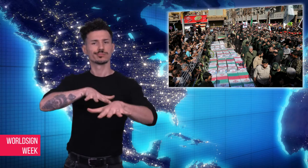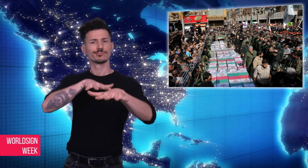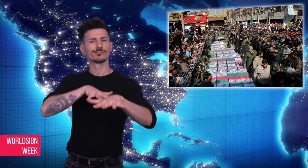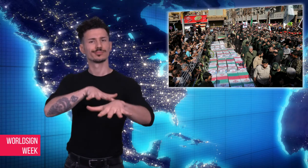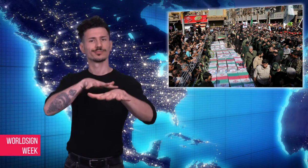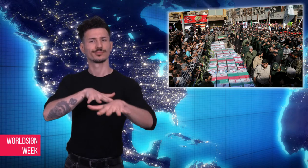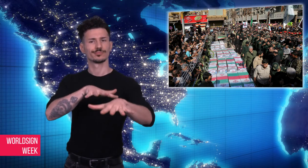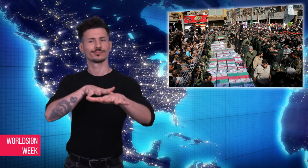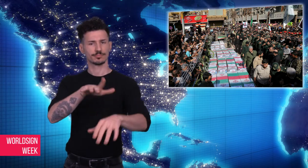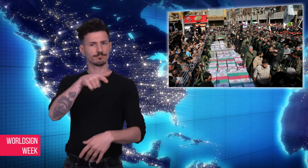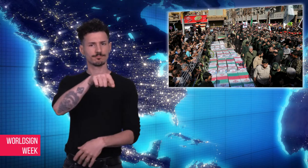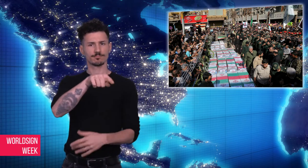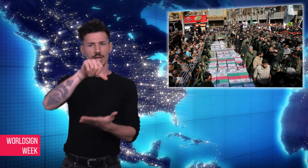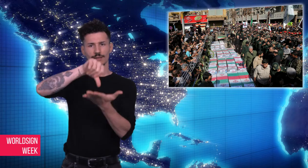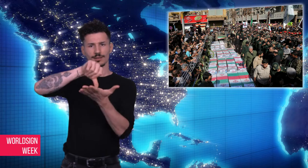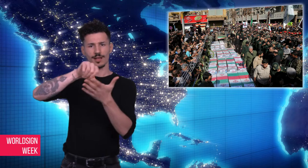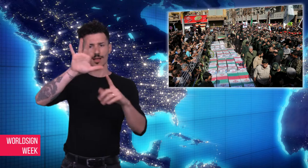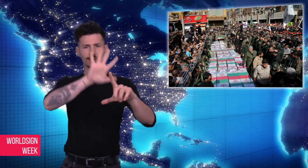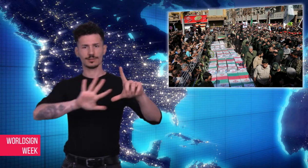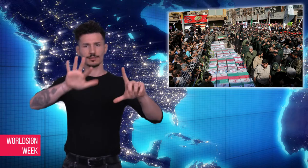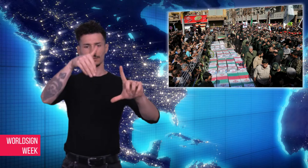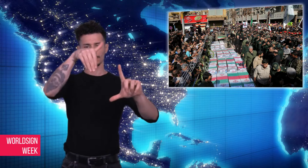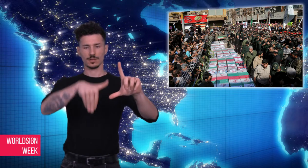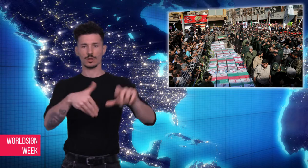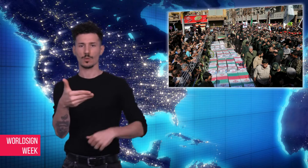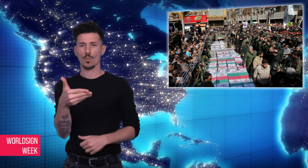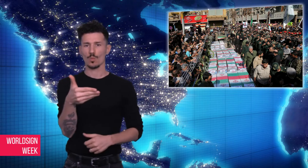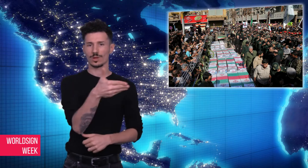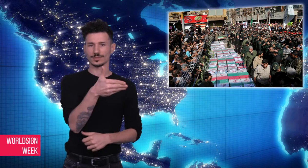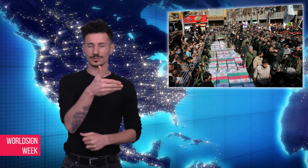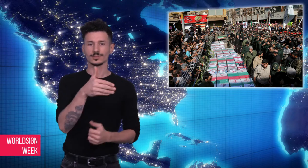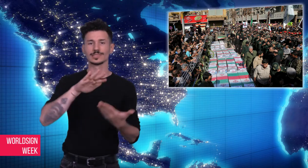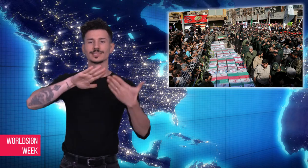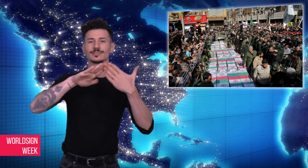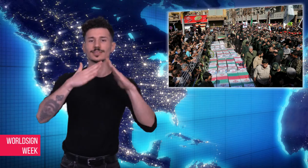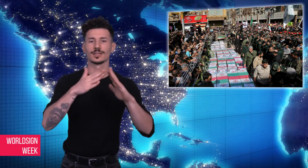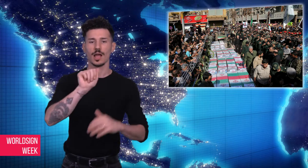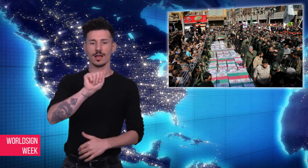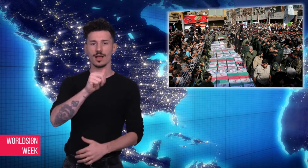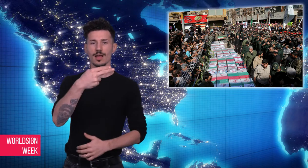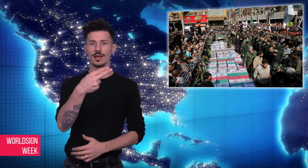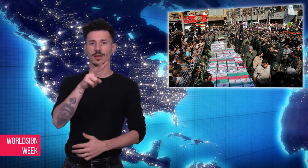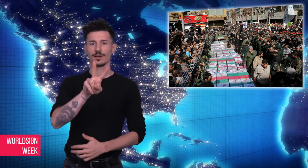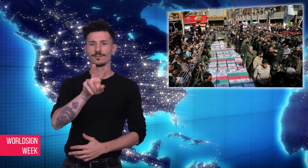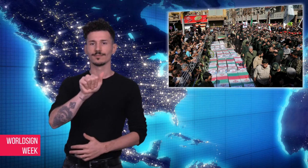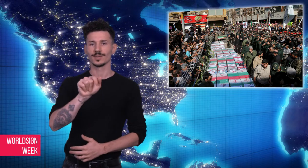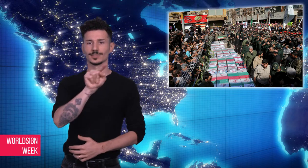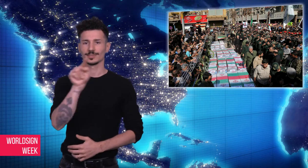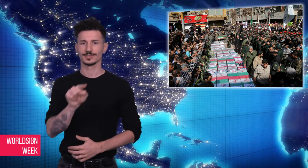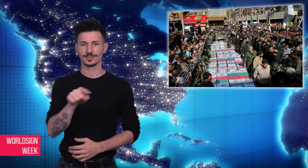Guard marched in a parade in the southwestern city of Ahvaz